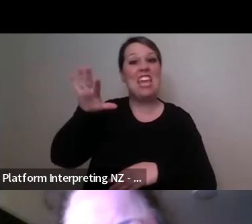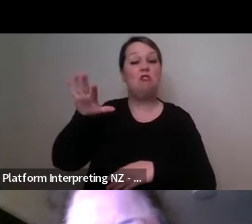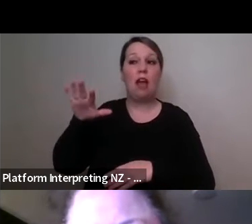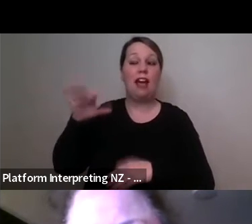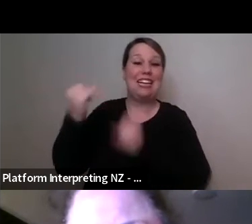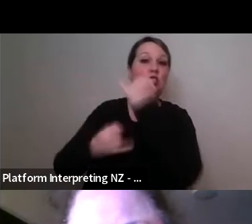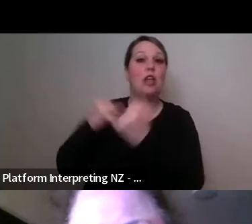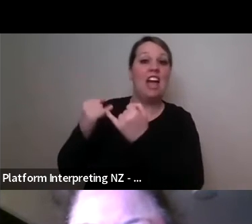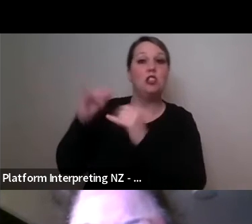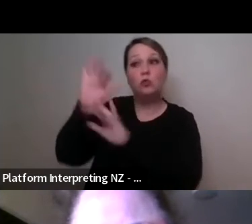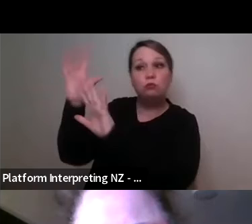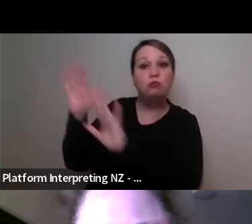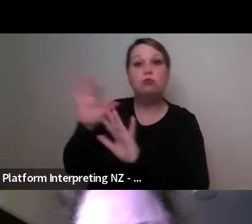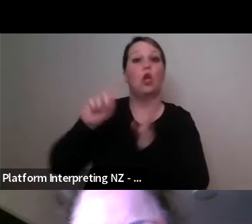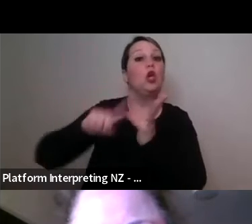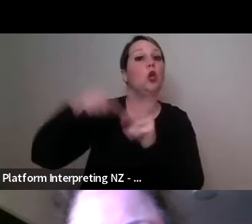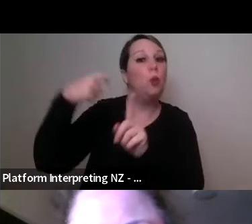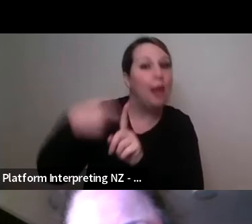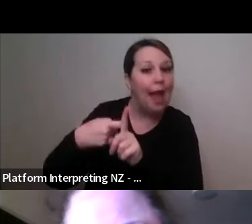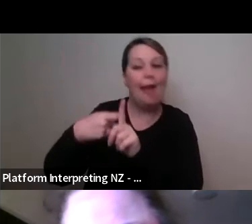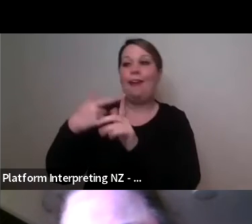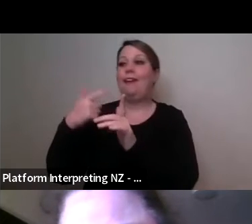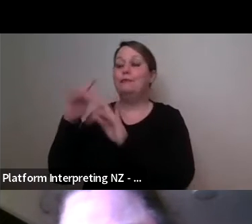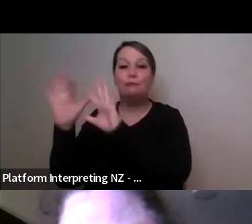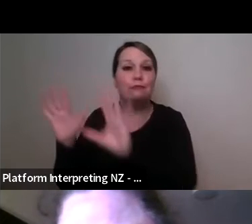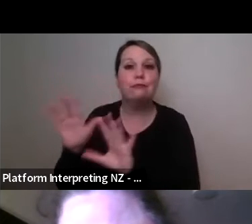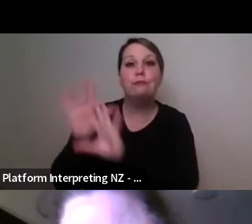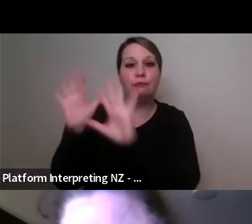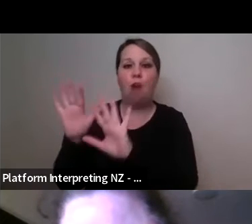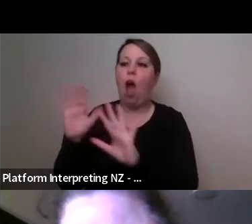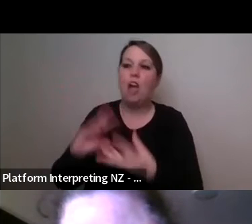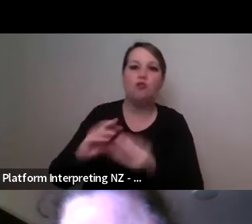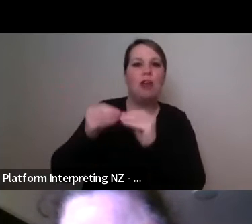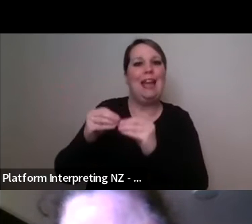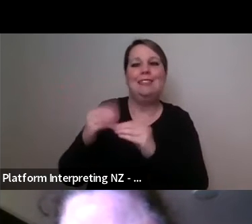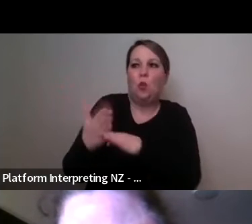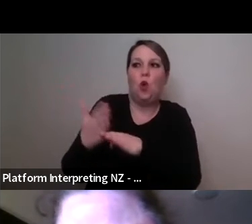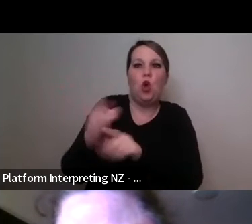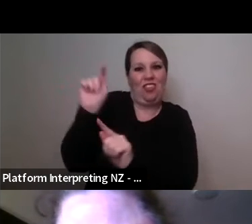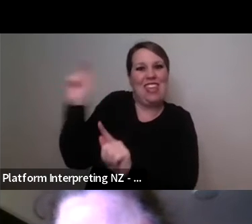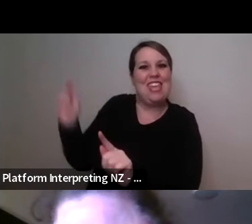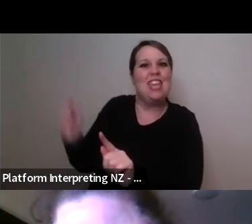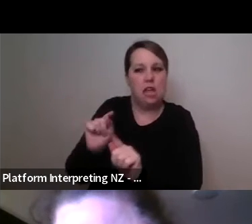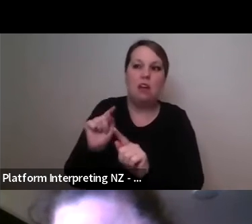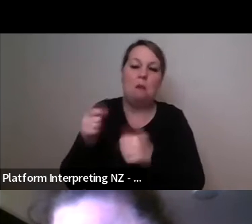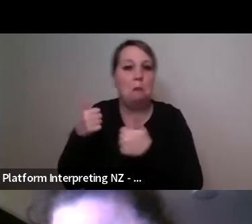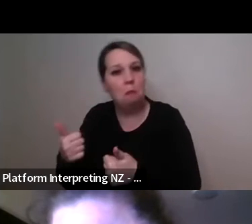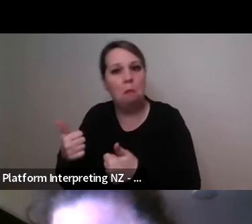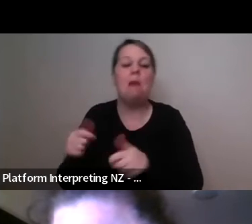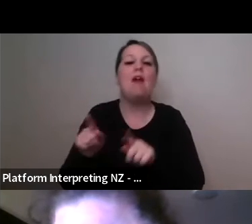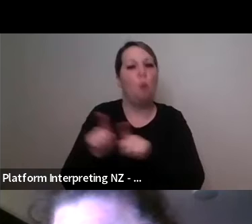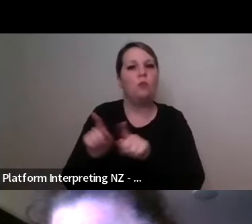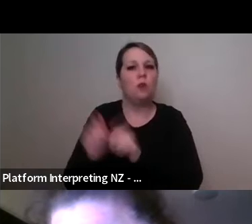more around the UK and also through virtual opportunities too but I am really happy that now